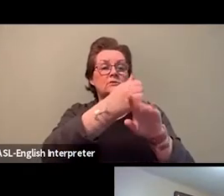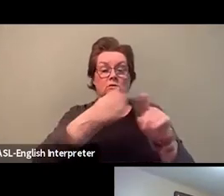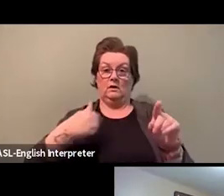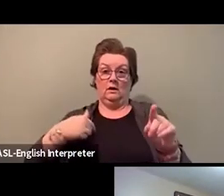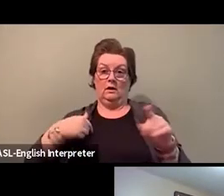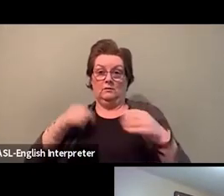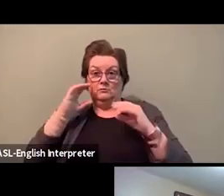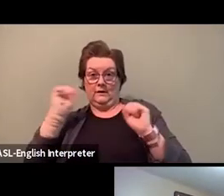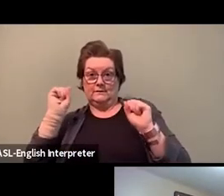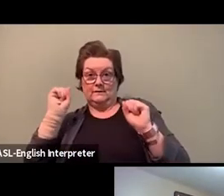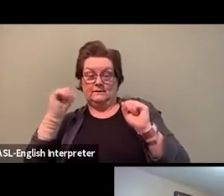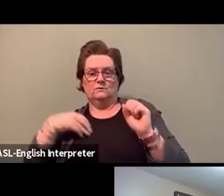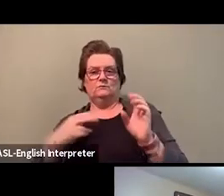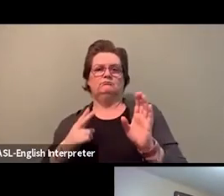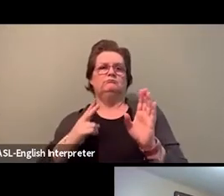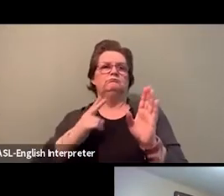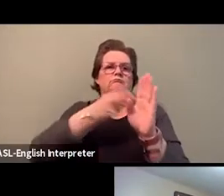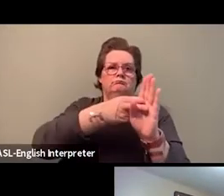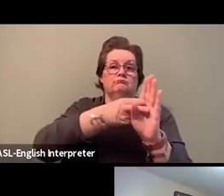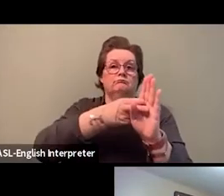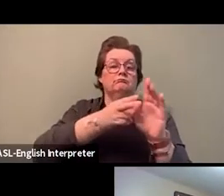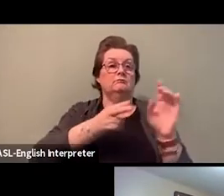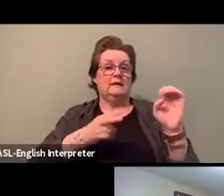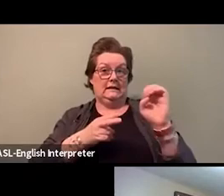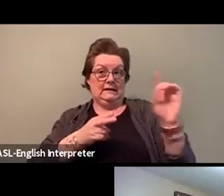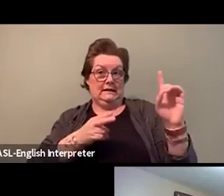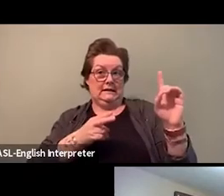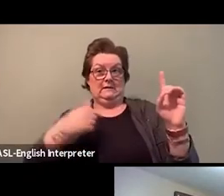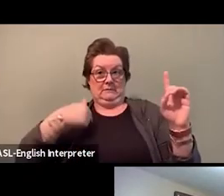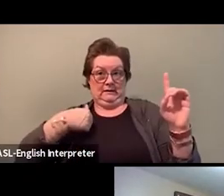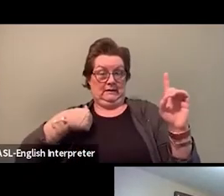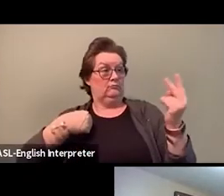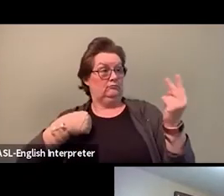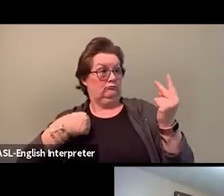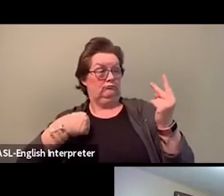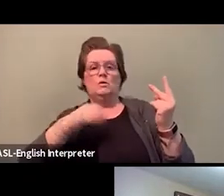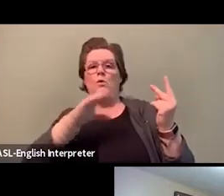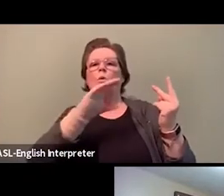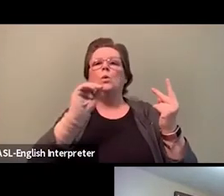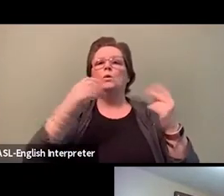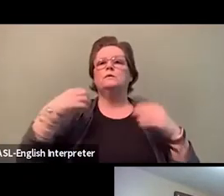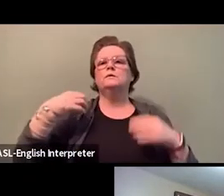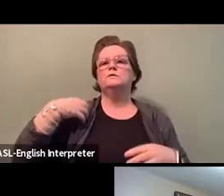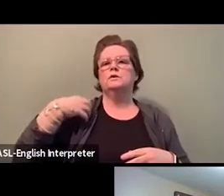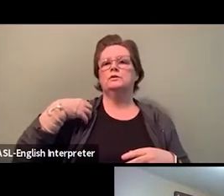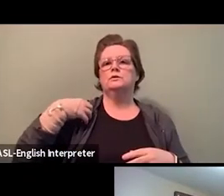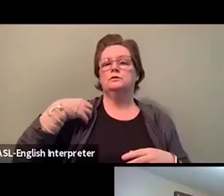along with the executive director of the agency. We were both co-chairs to show the importance